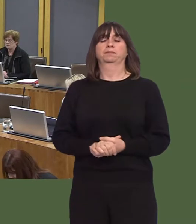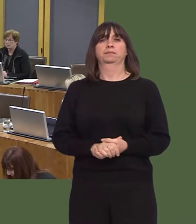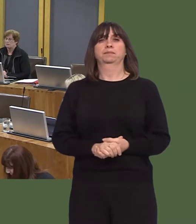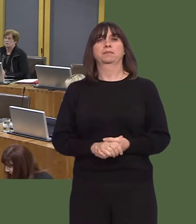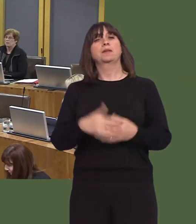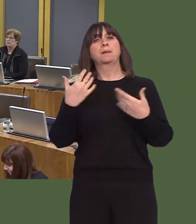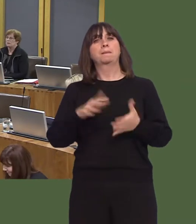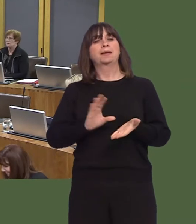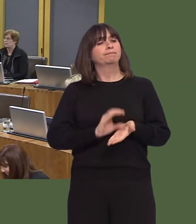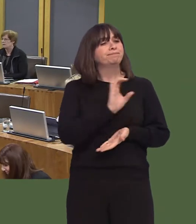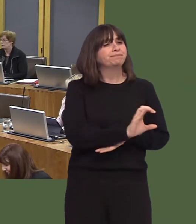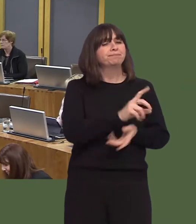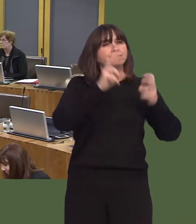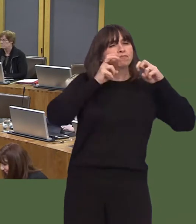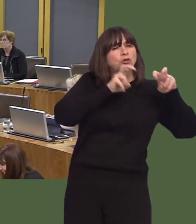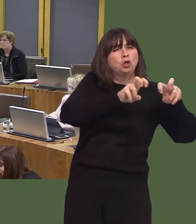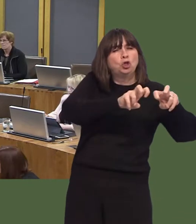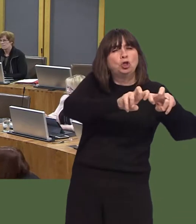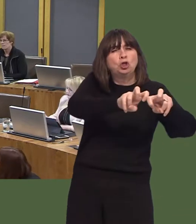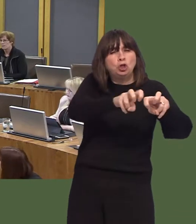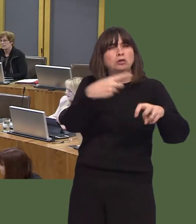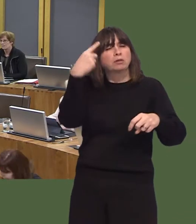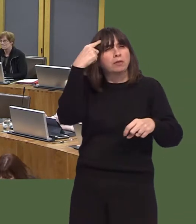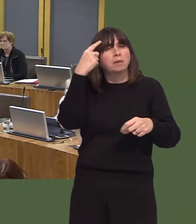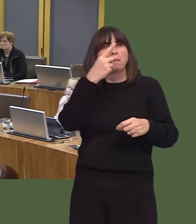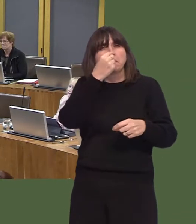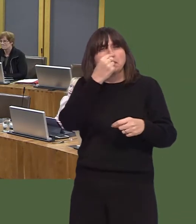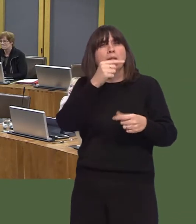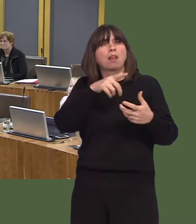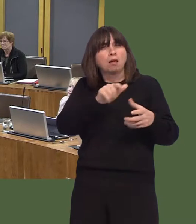Firstly, we've commissioned a study to assess the feasibility of an extended producer responsibility